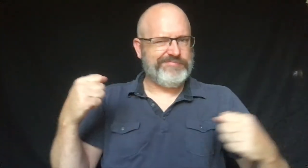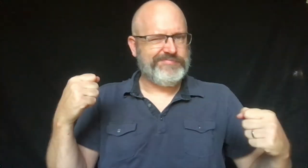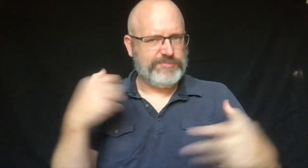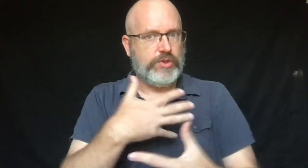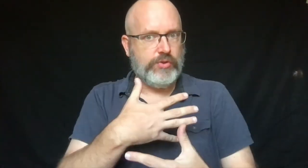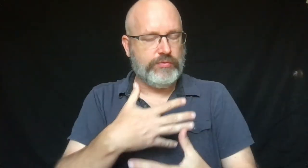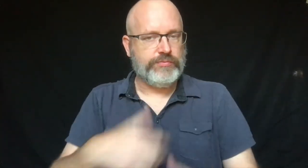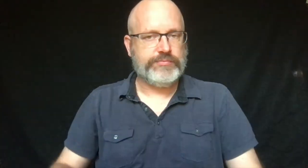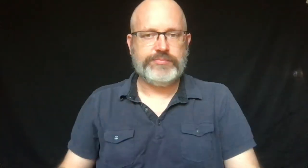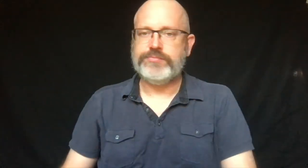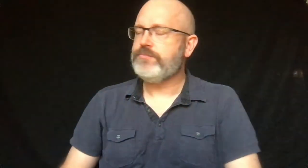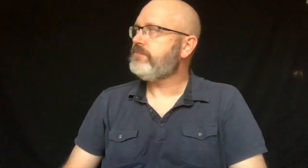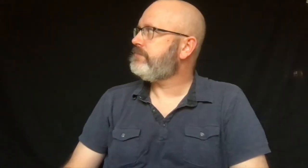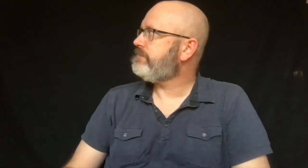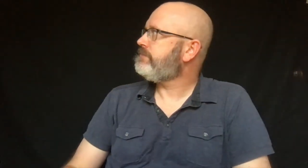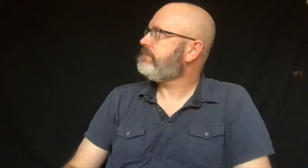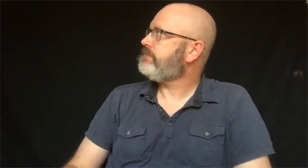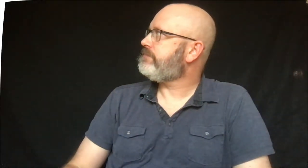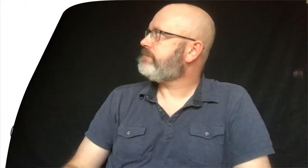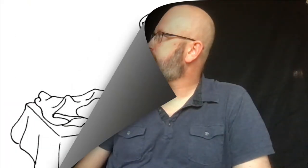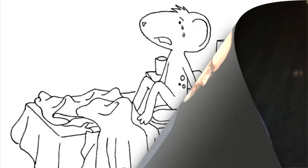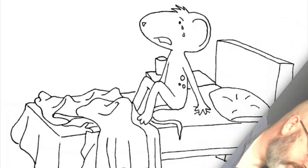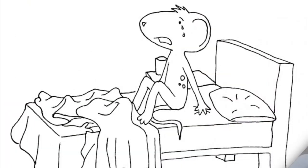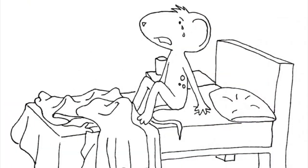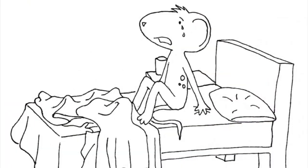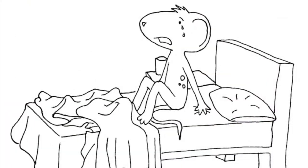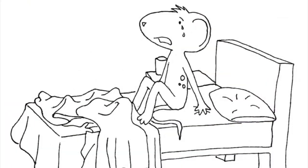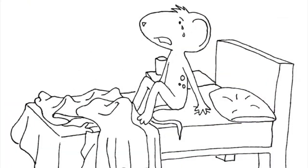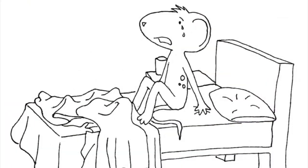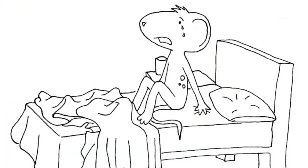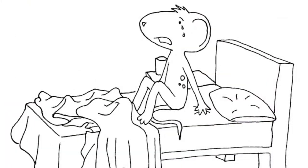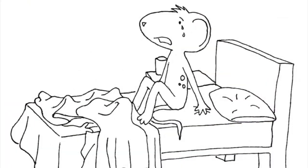Sometimes Sam would wake up scared.